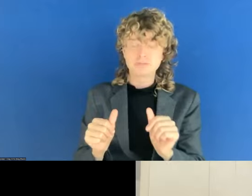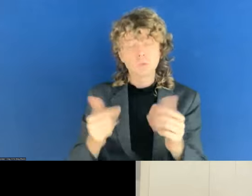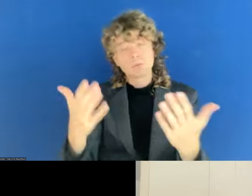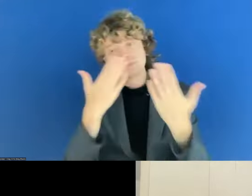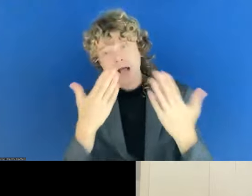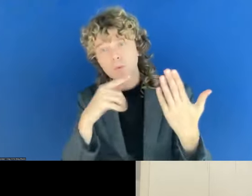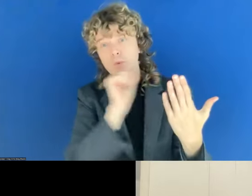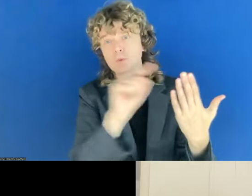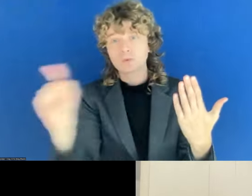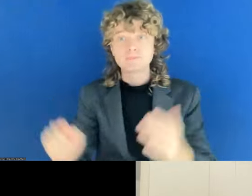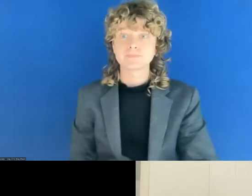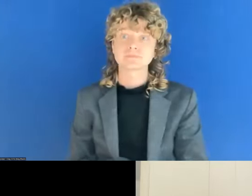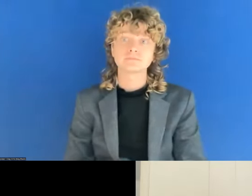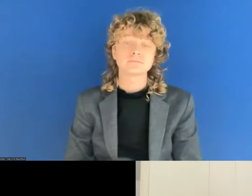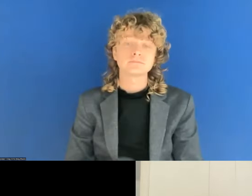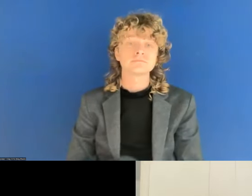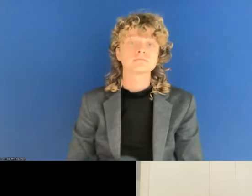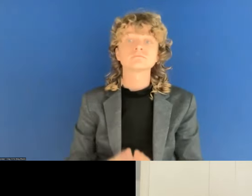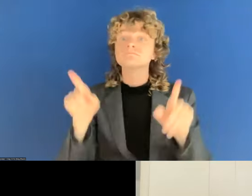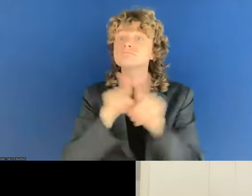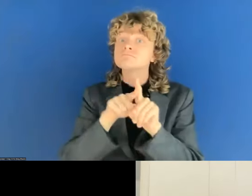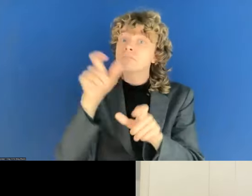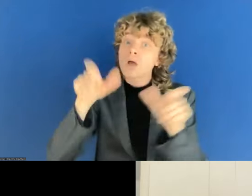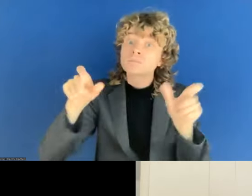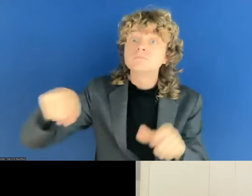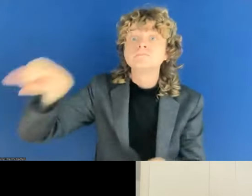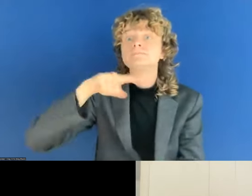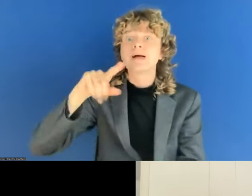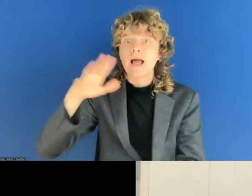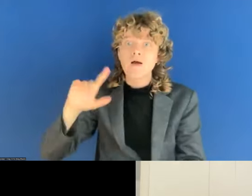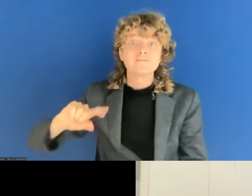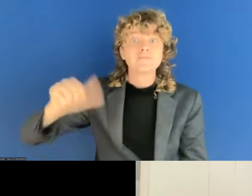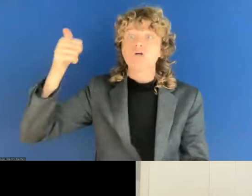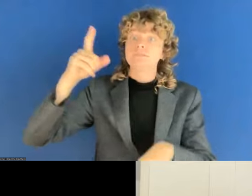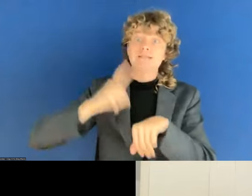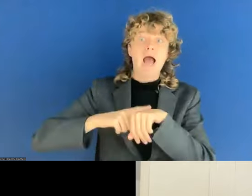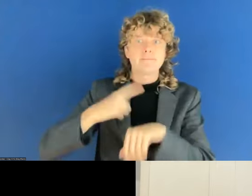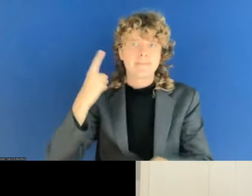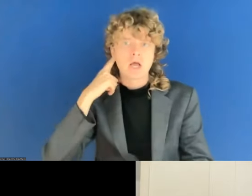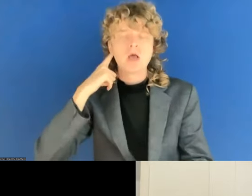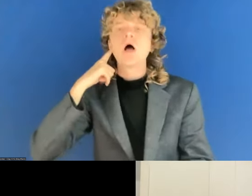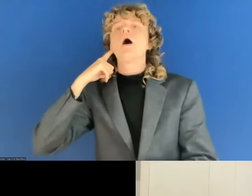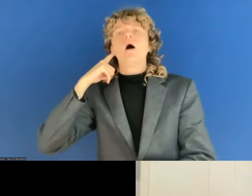And I think for everyone else who maybe hears this for the first time, who has not been talking to you before in the monitoring agencies,